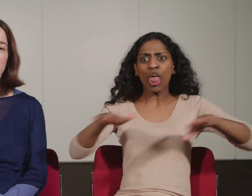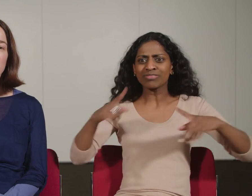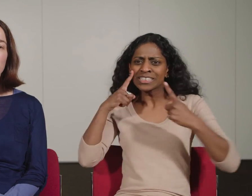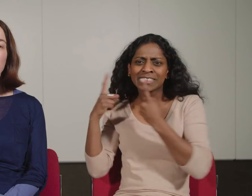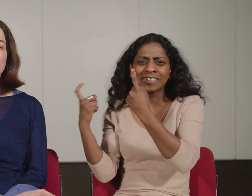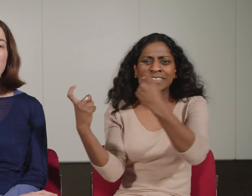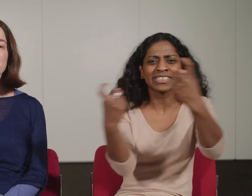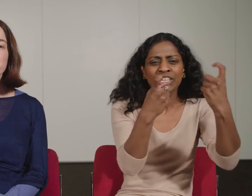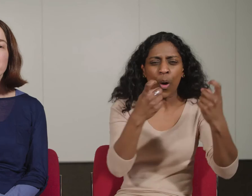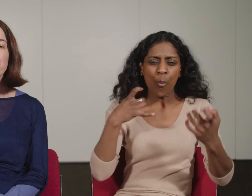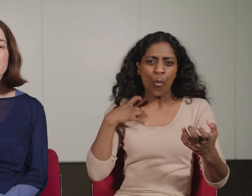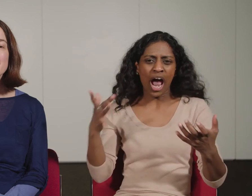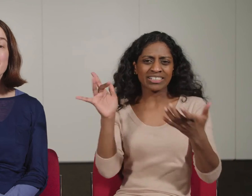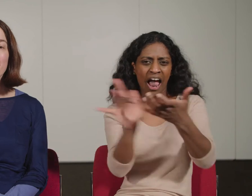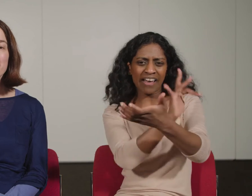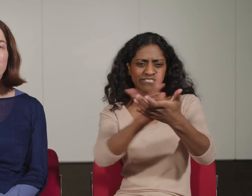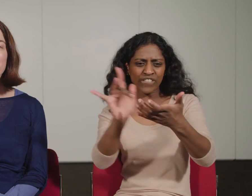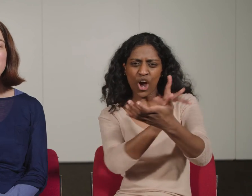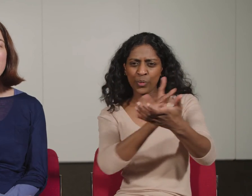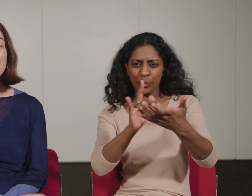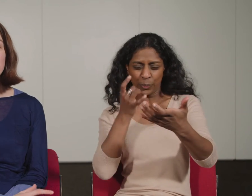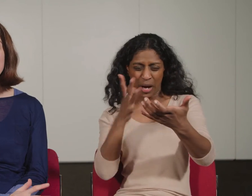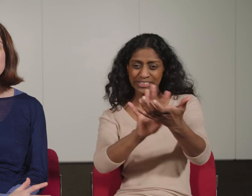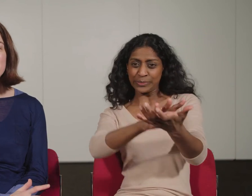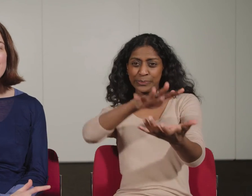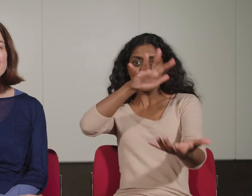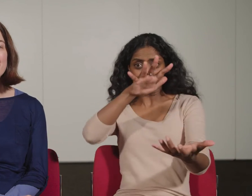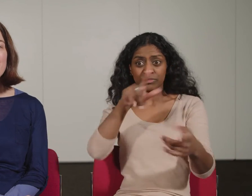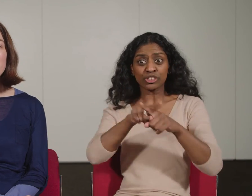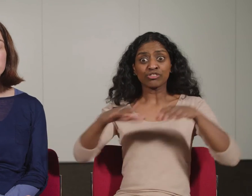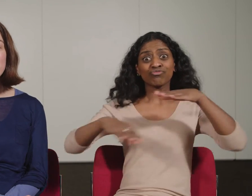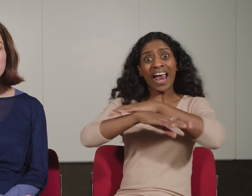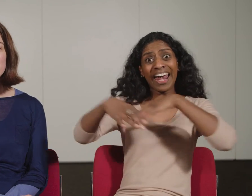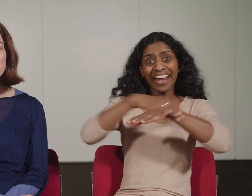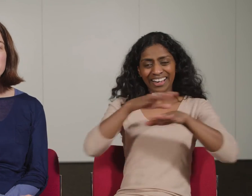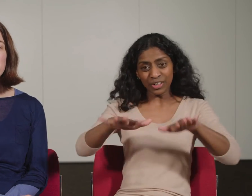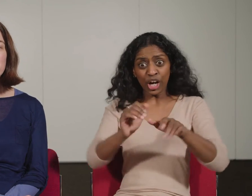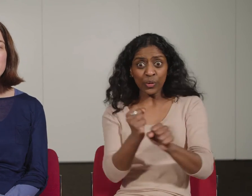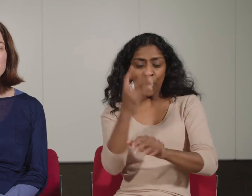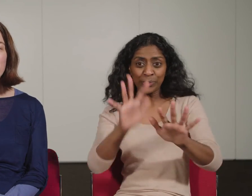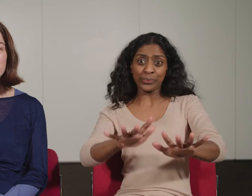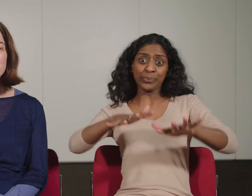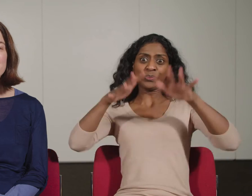who are tasked with finding an iPhone as white as milk and trainers as pure as gold.